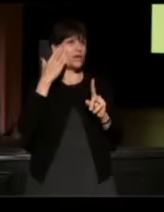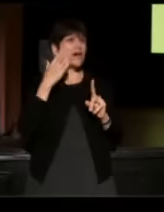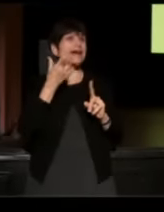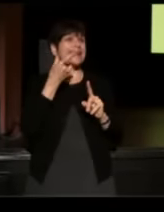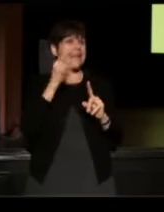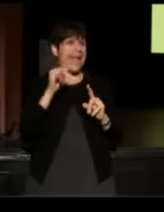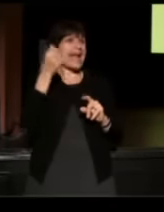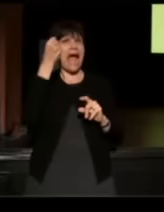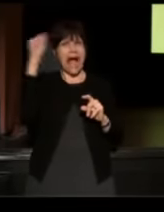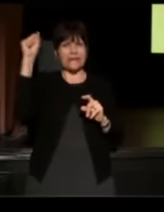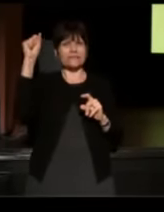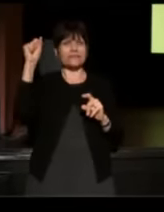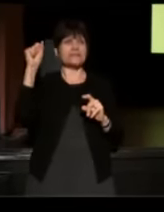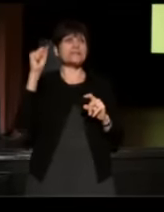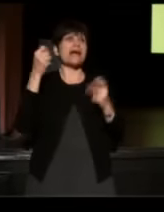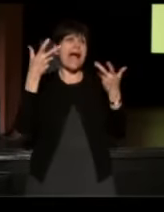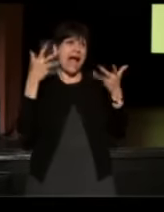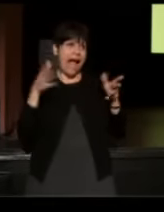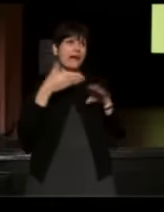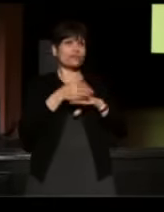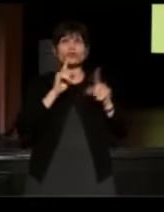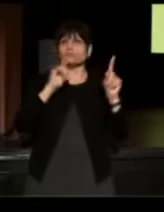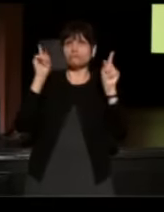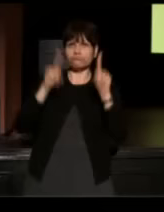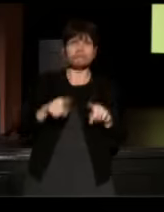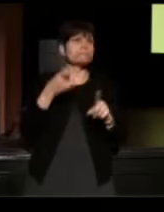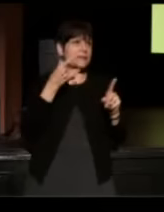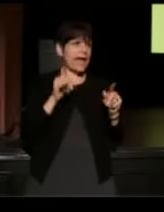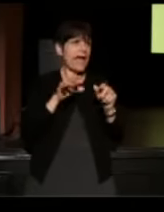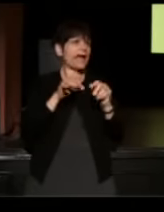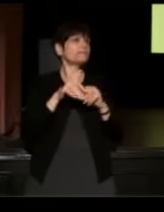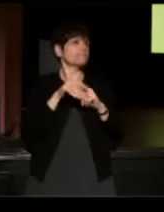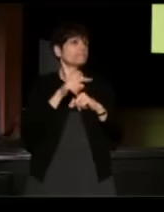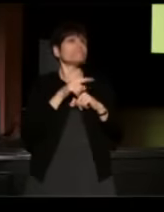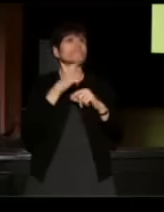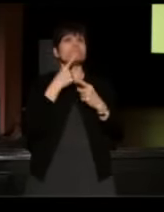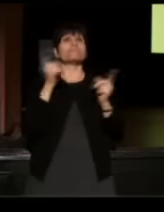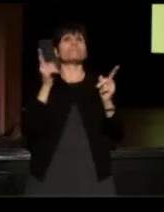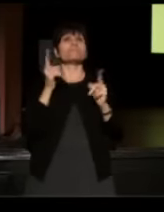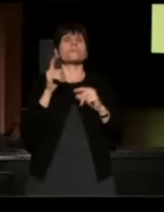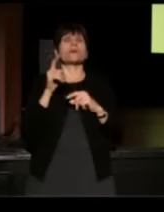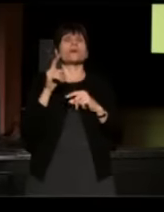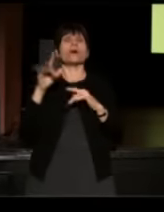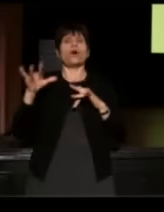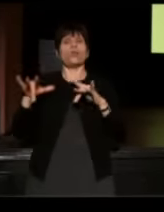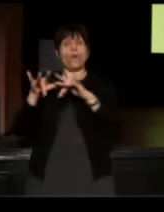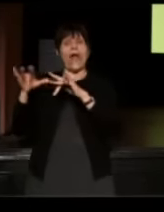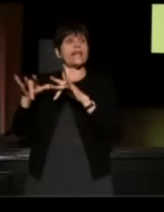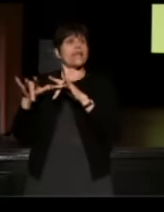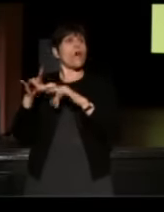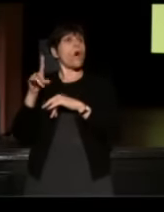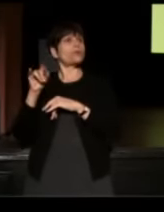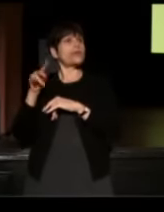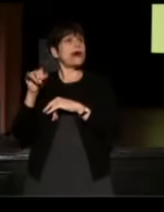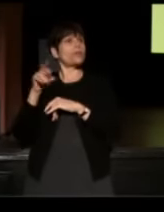after he came out of the closet. I actually did my first radio documentary 30 years ago in honor of him.